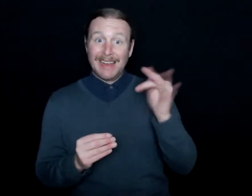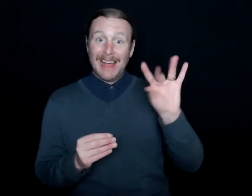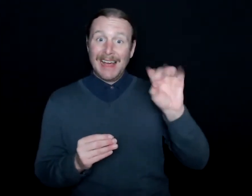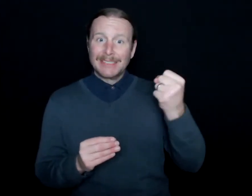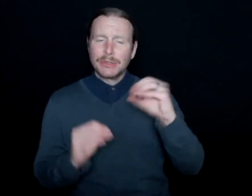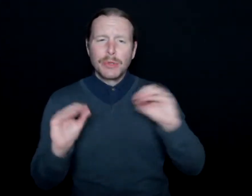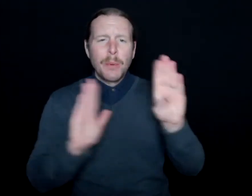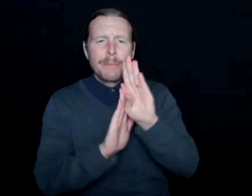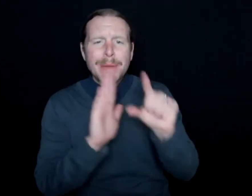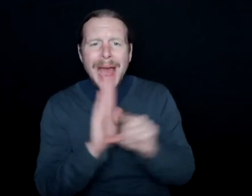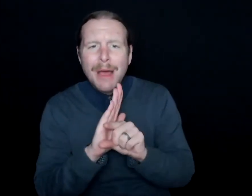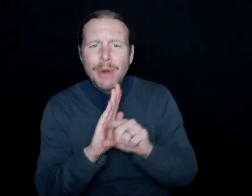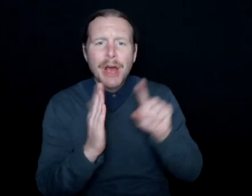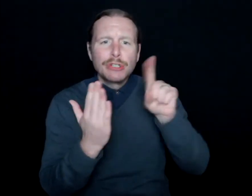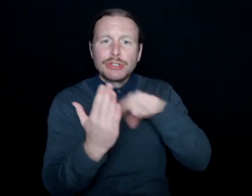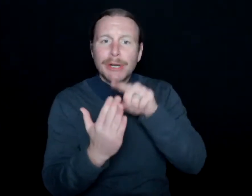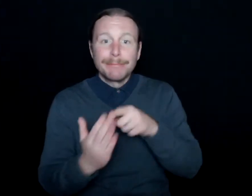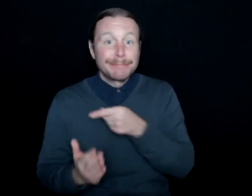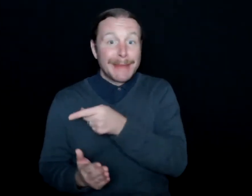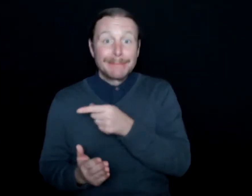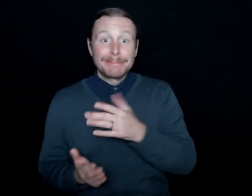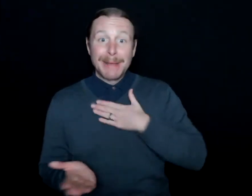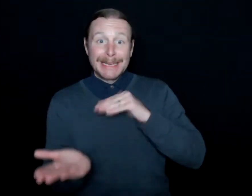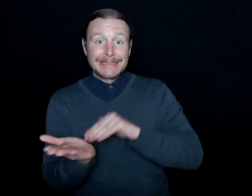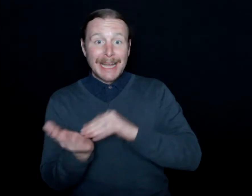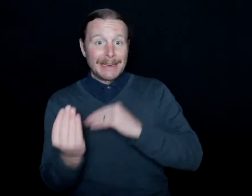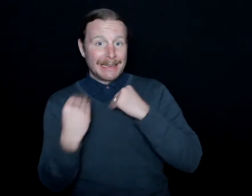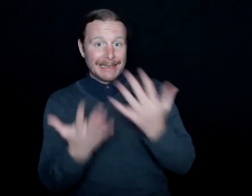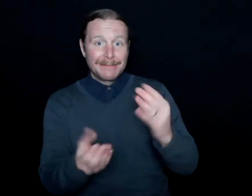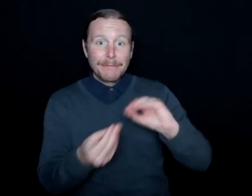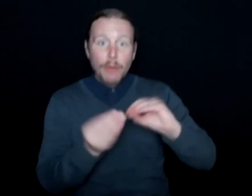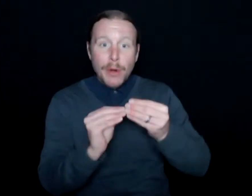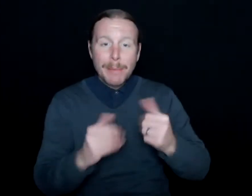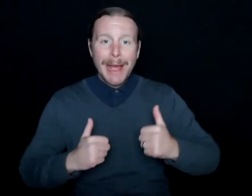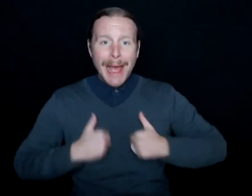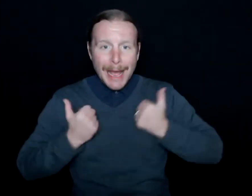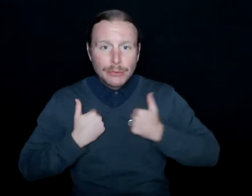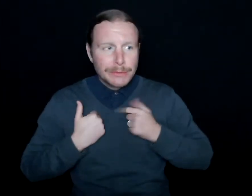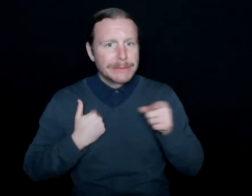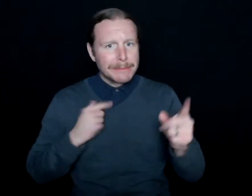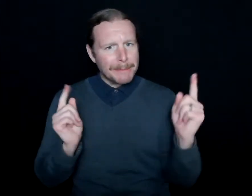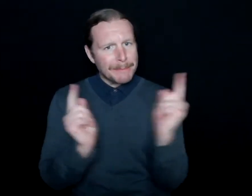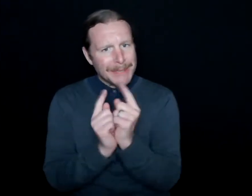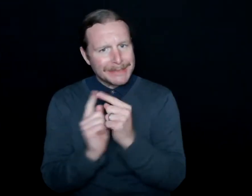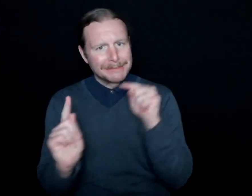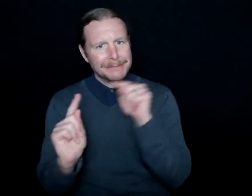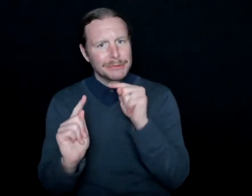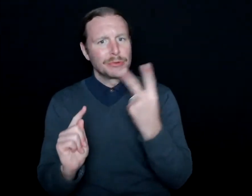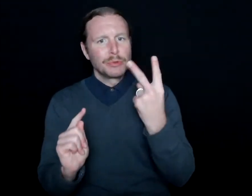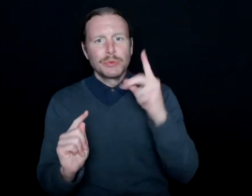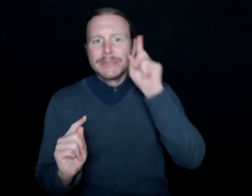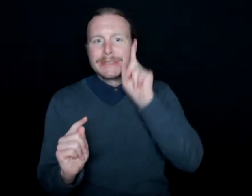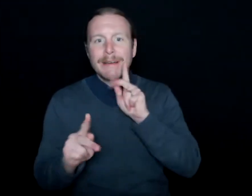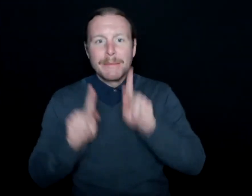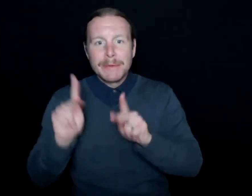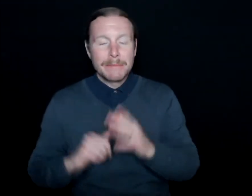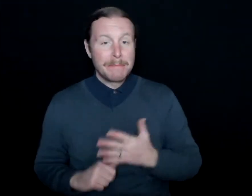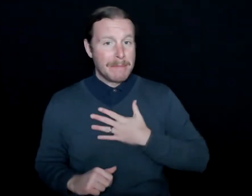checks, so it was like, hey, here's this number. Here's this address. Go meet these two deaf people.